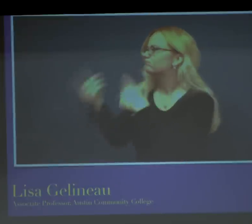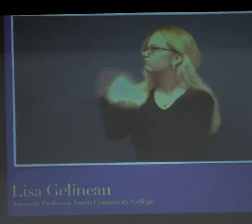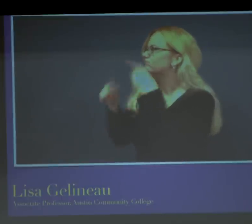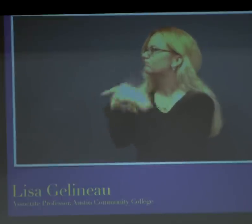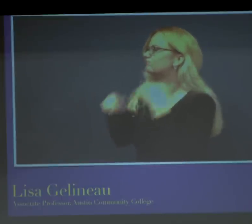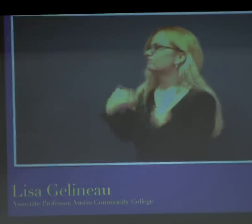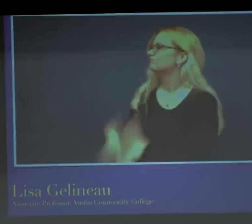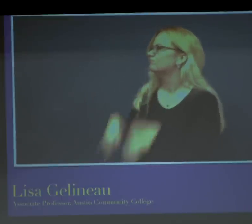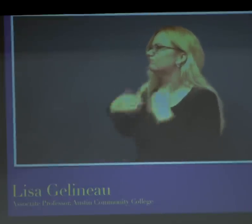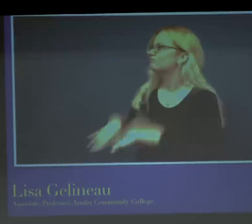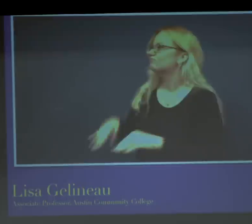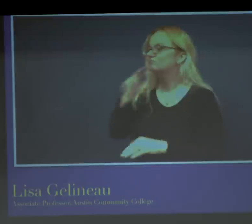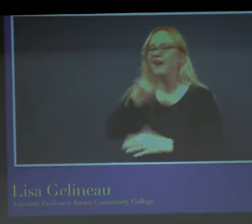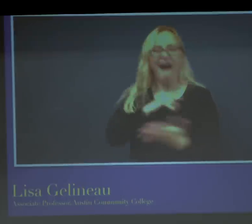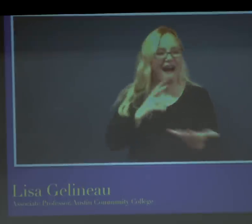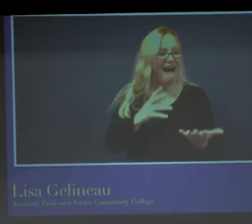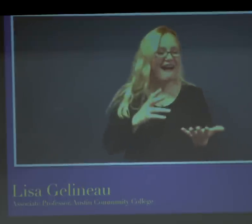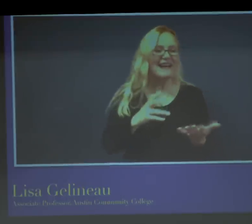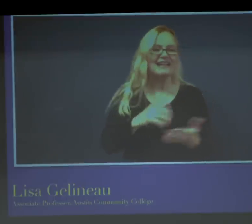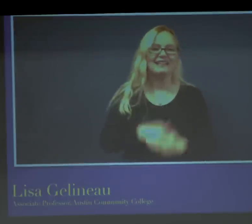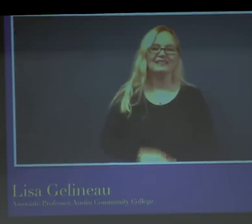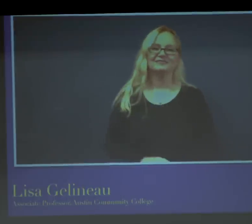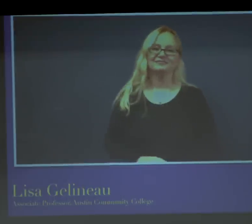But once she saw Nathie, a black deaf woman like herself,